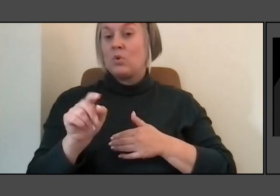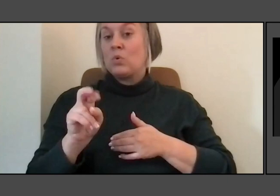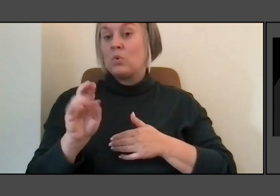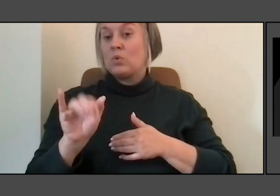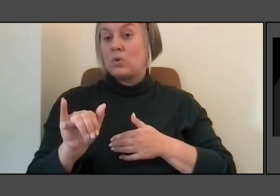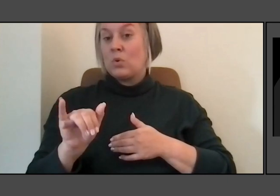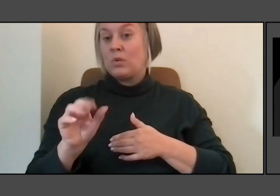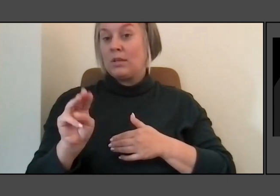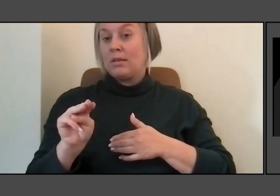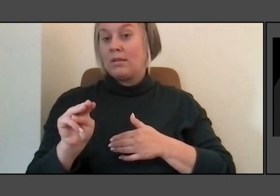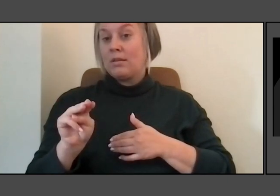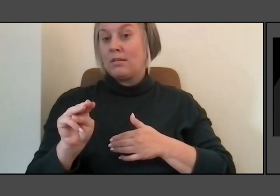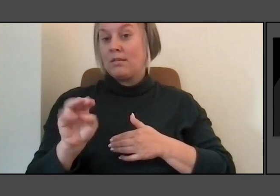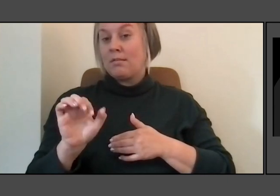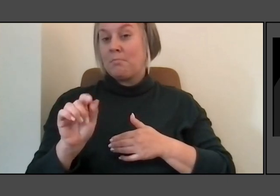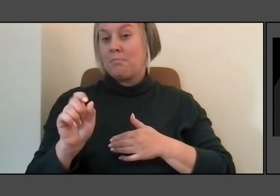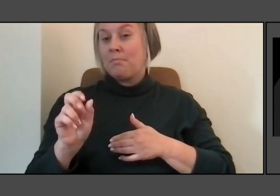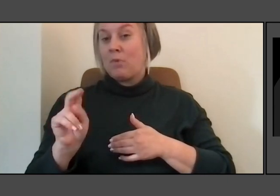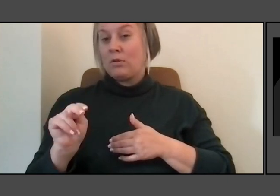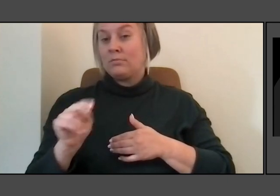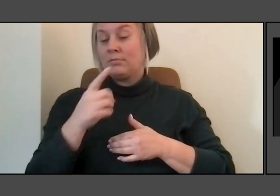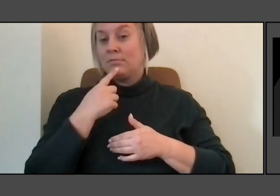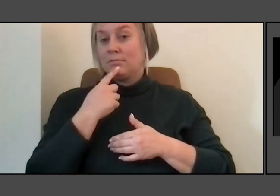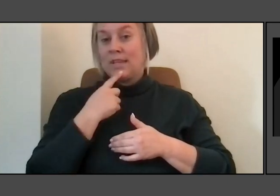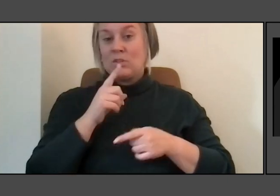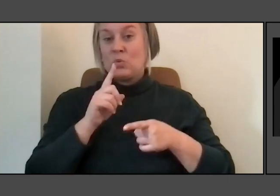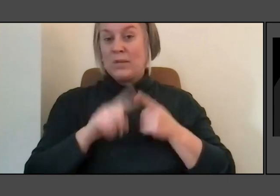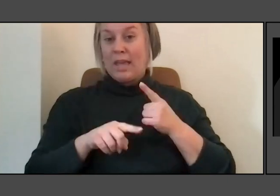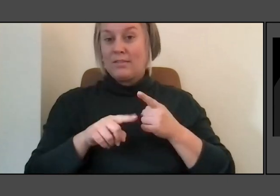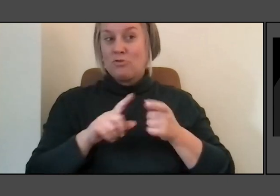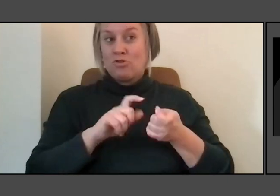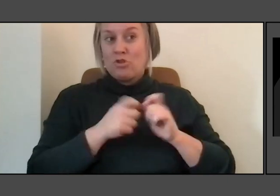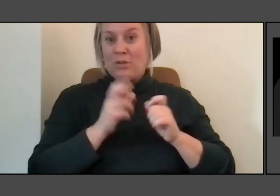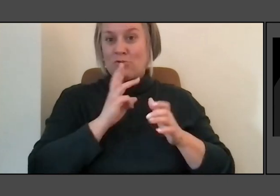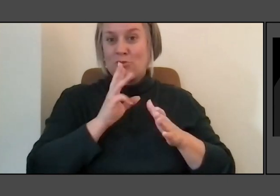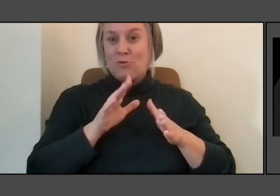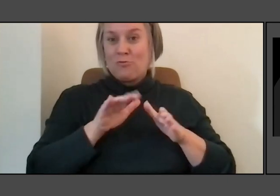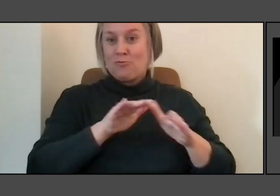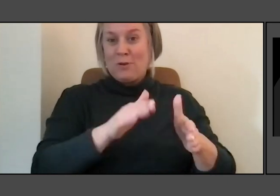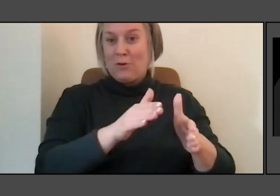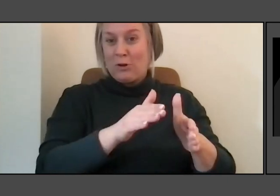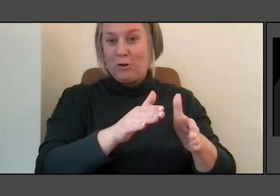You know, that the river is the truth, the river is the history, and that